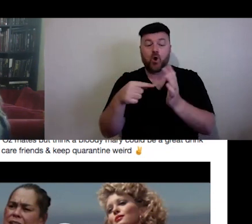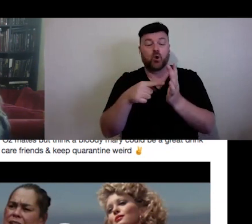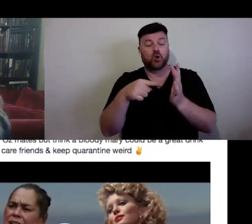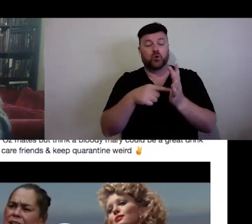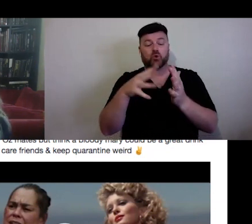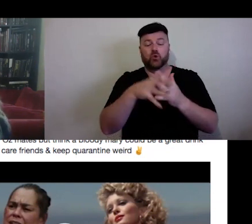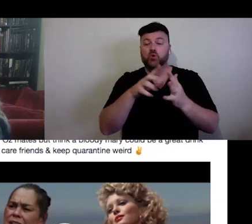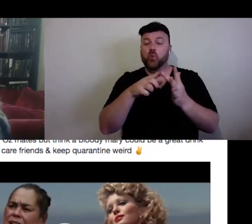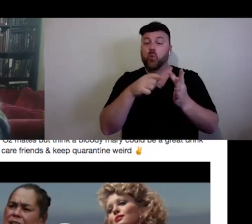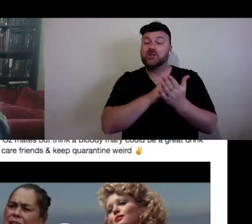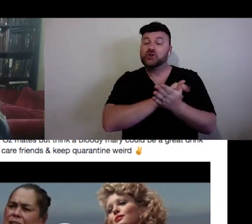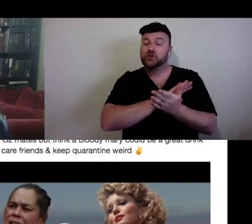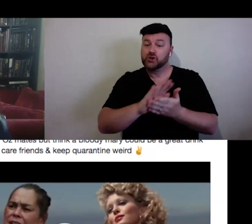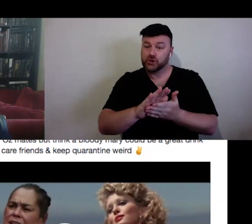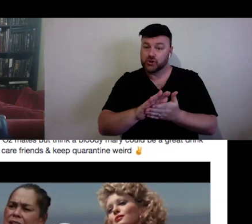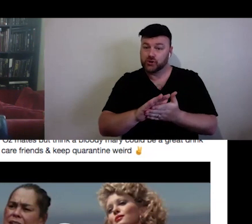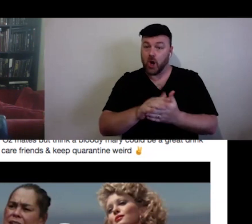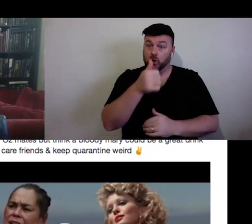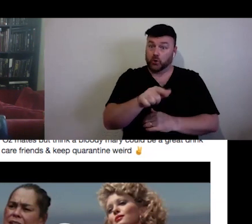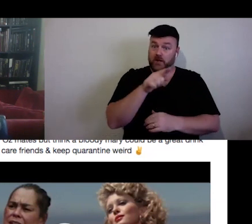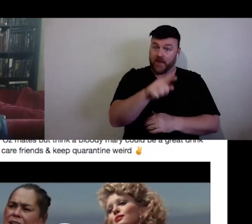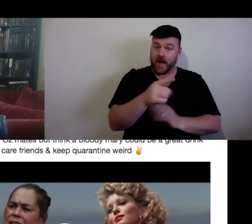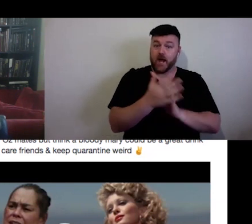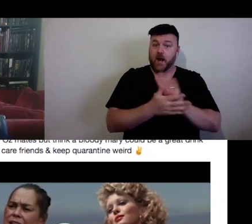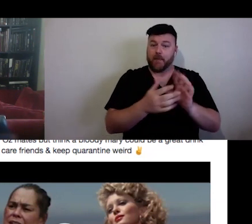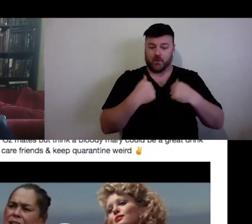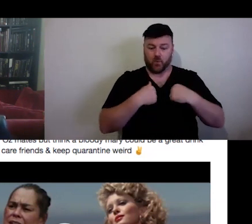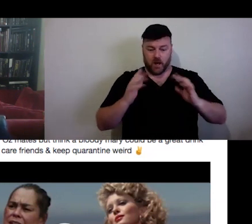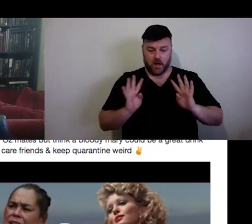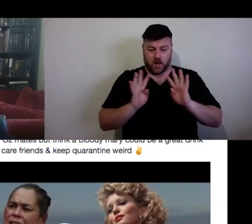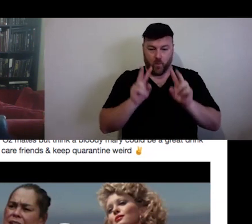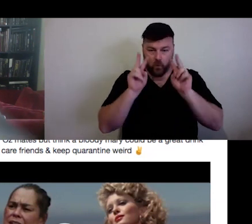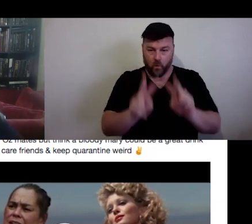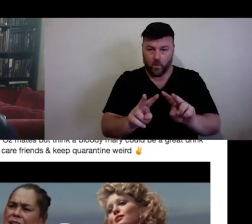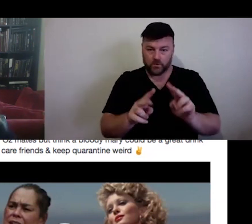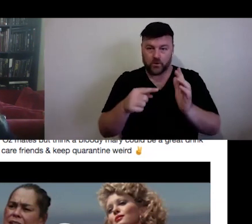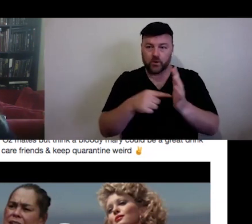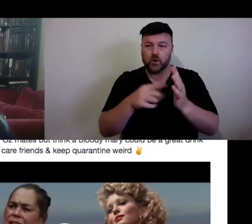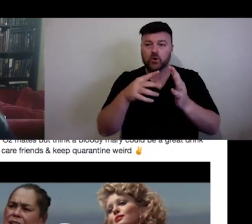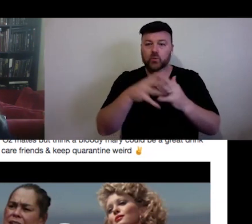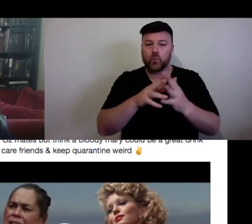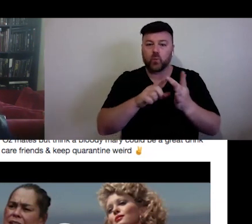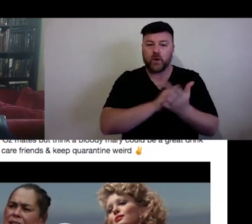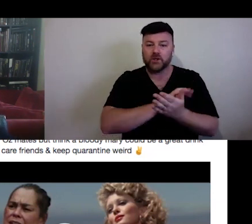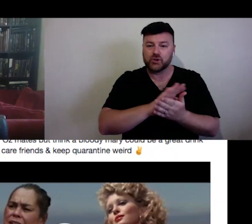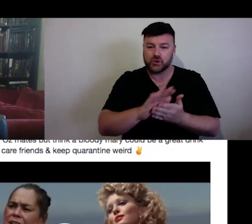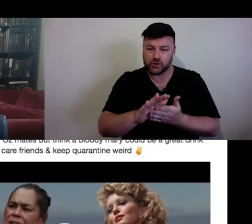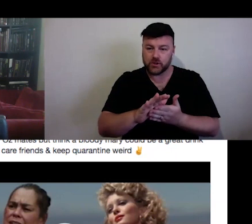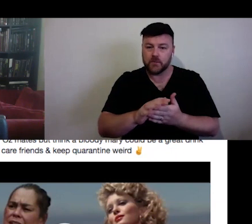your own audience to Twitch, but bringing new audiences to your work.